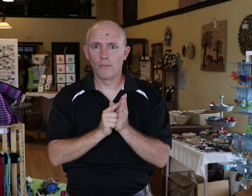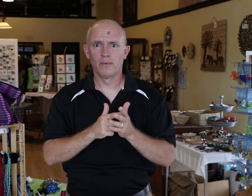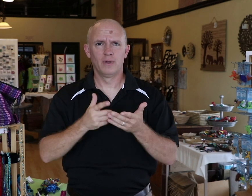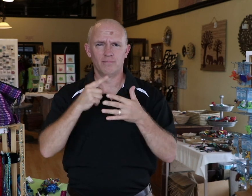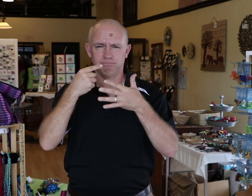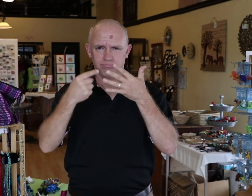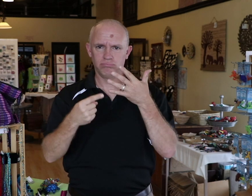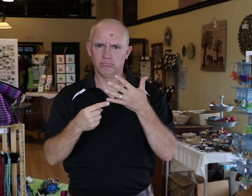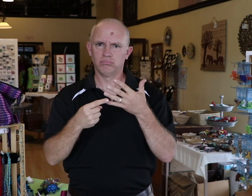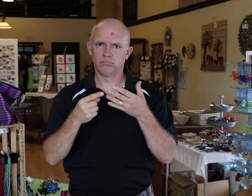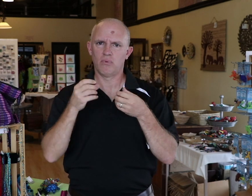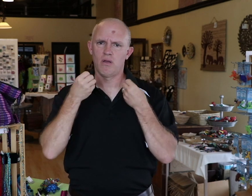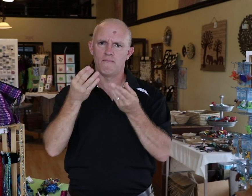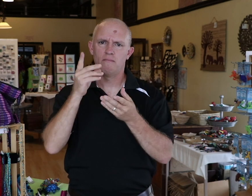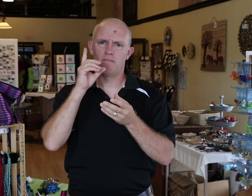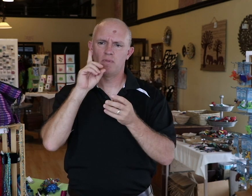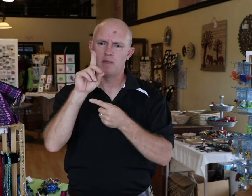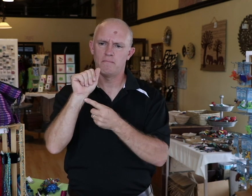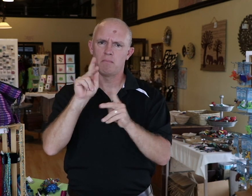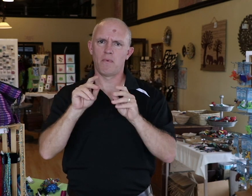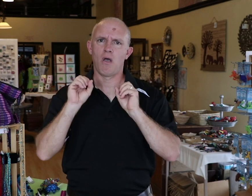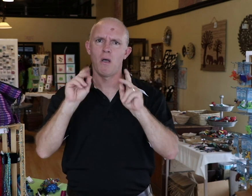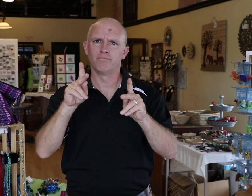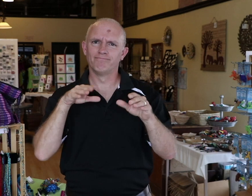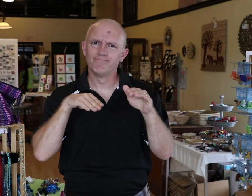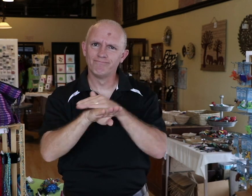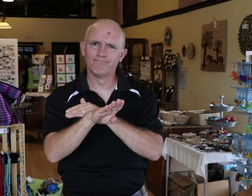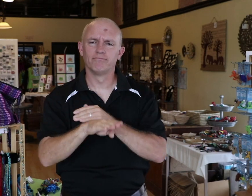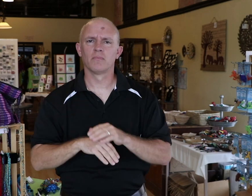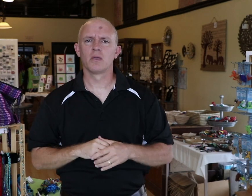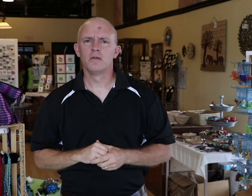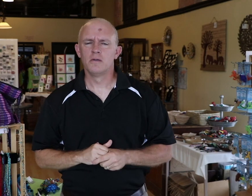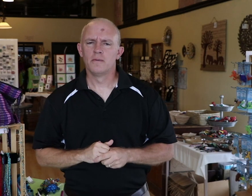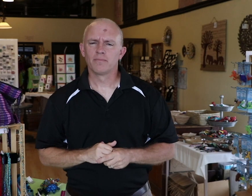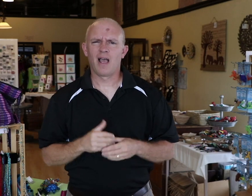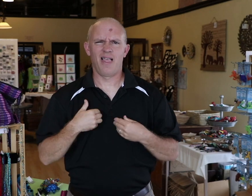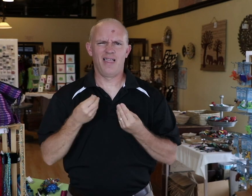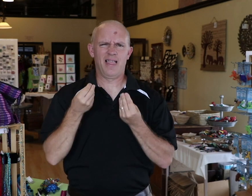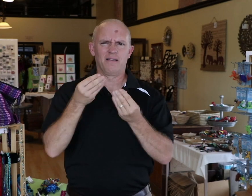all businesses, such as retail stores, hotels, theaters and banks. Stay tuned and